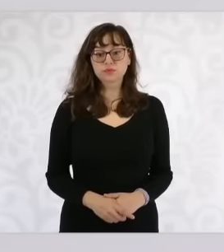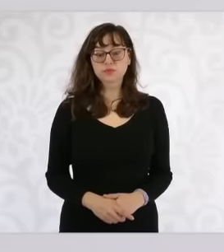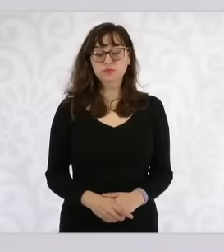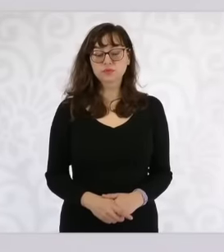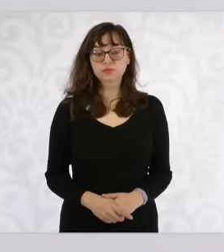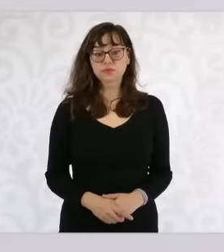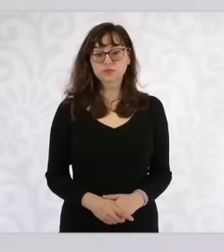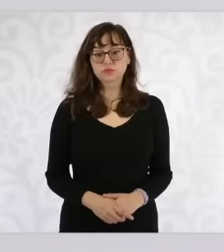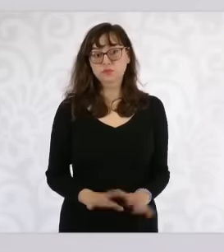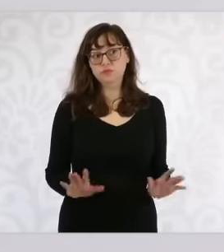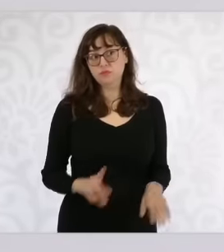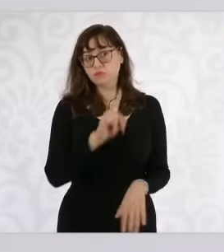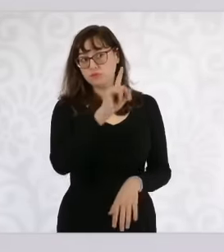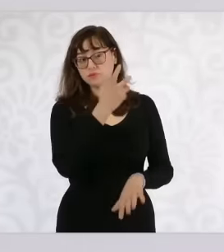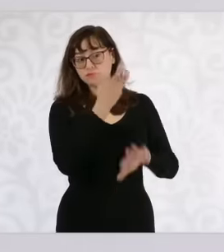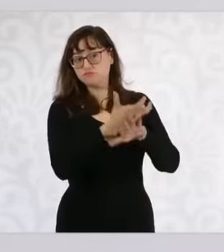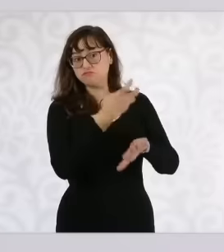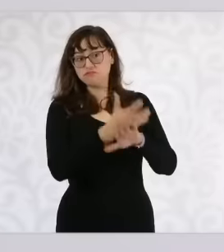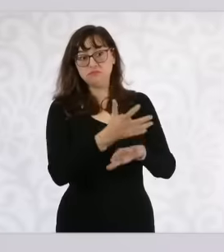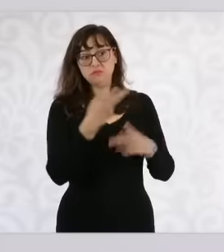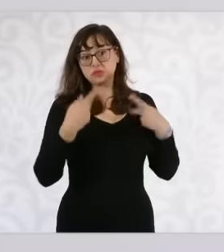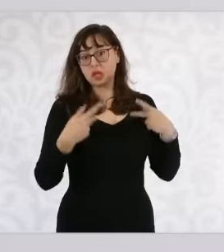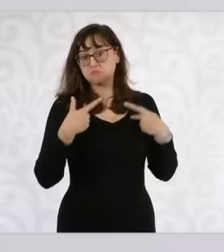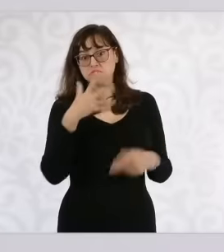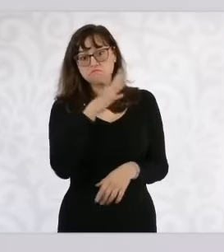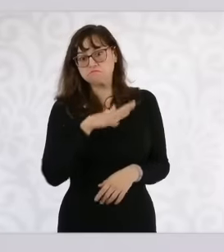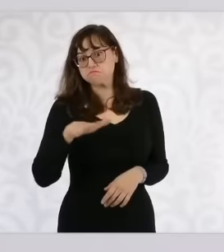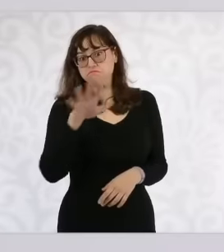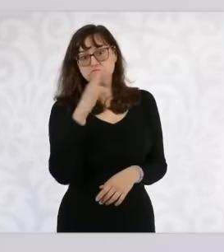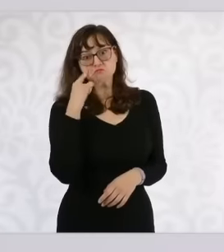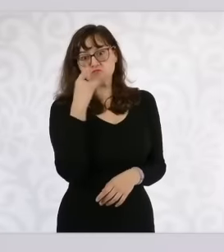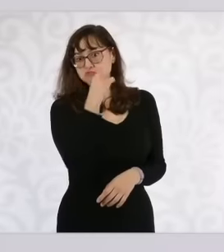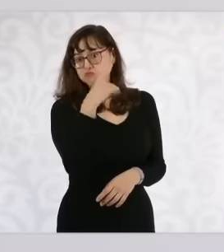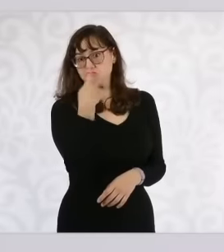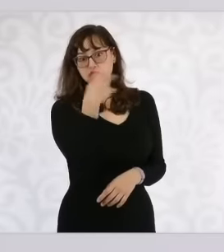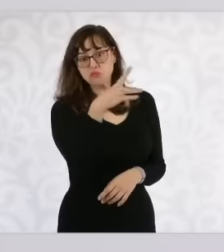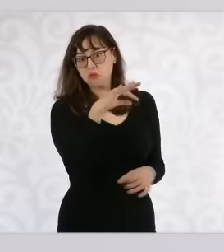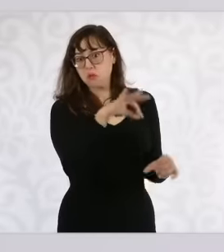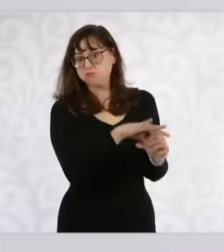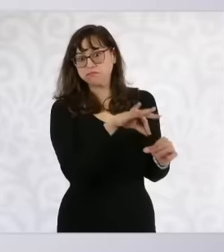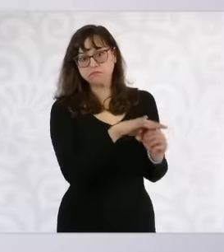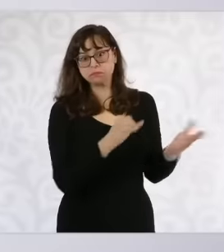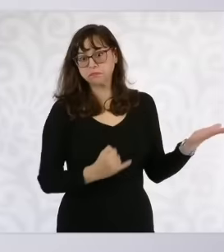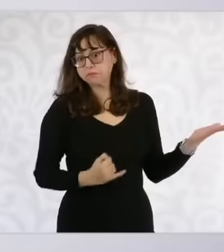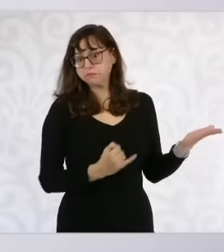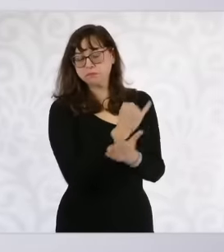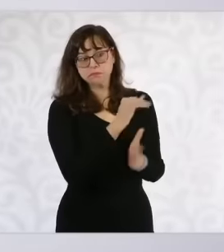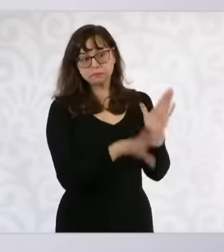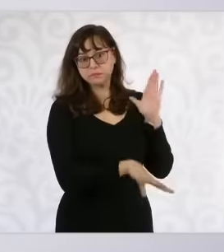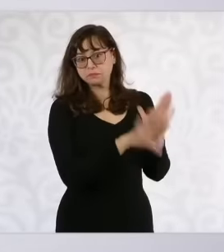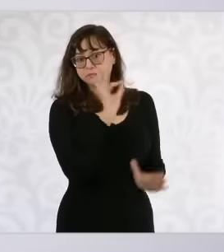of the people of the United States, whoever the people of the United States elect, we are going to